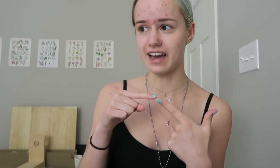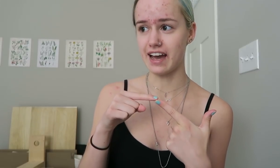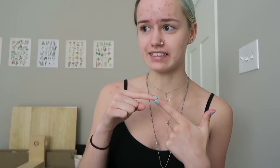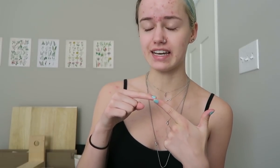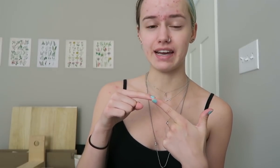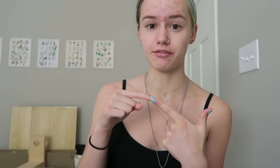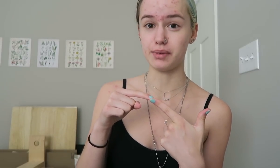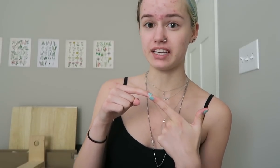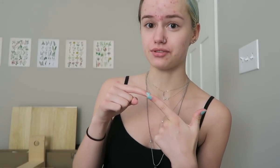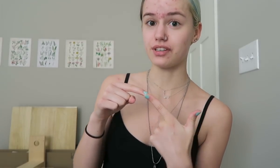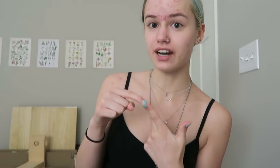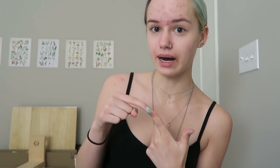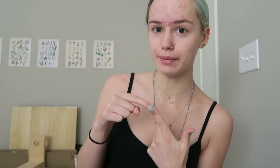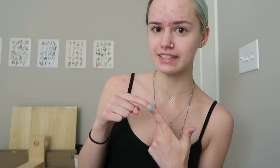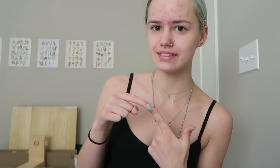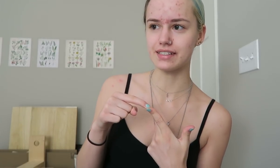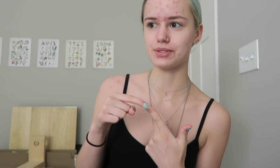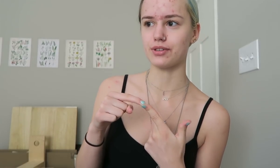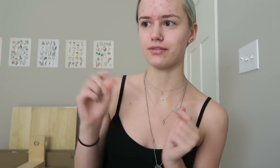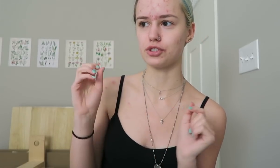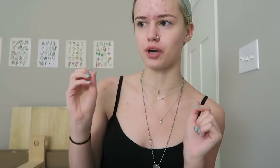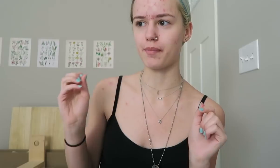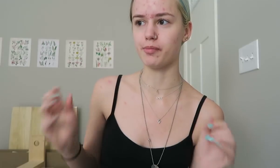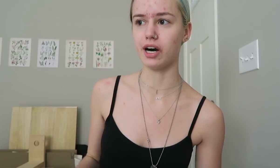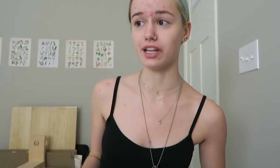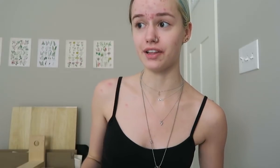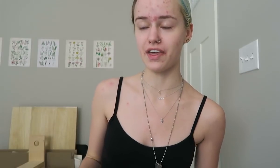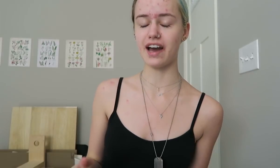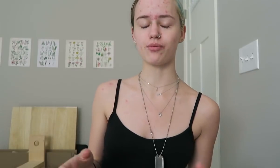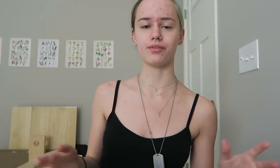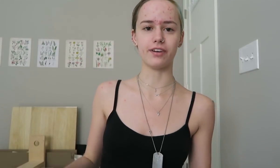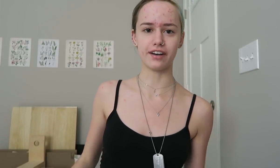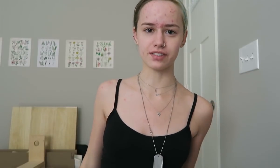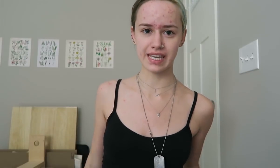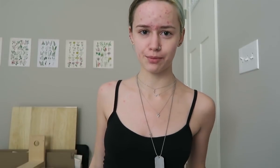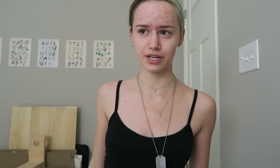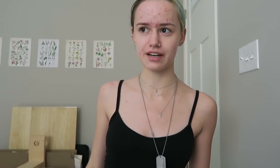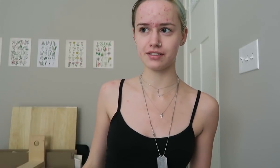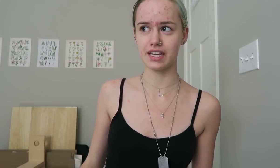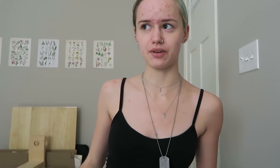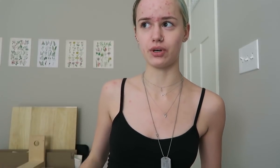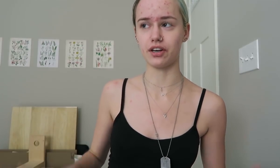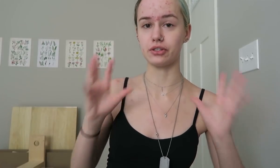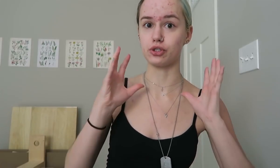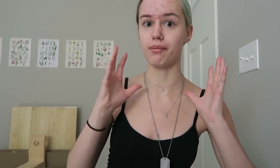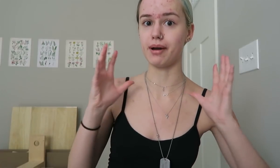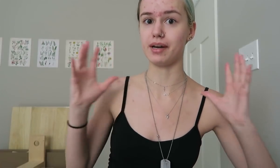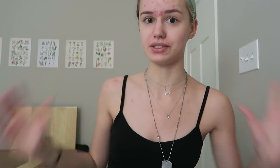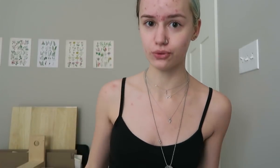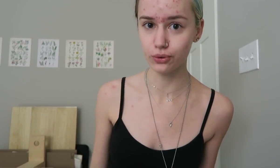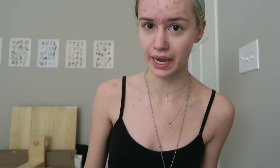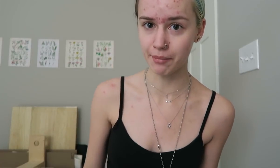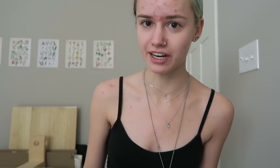I am sorry that I haven't been answering comments. I sort of dropped the ball on that when finals came around and when all the drama at my school came around